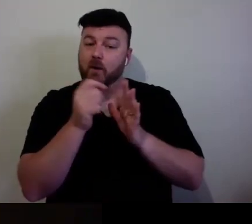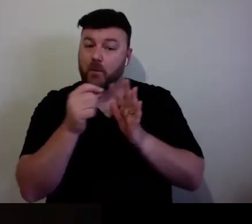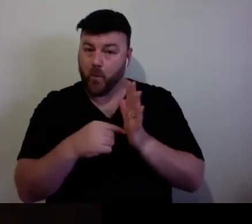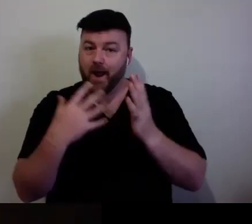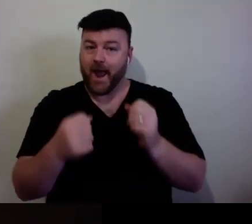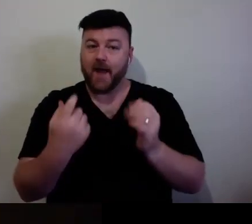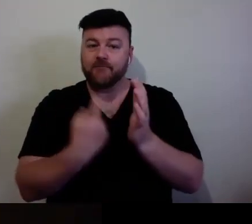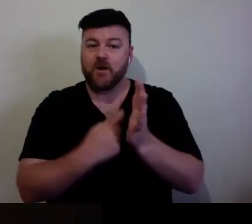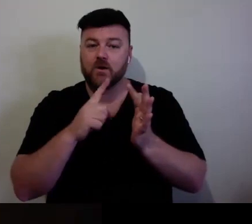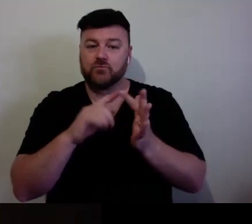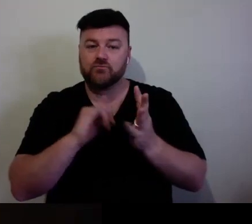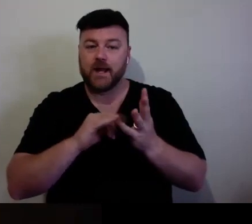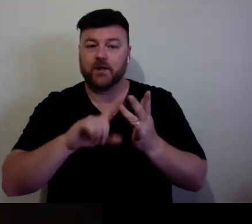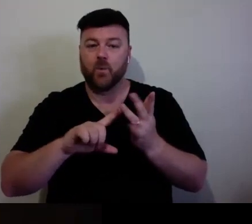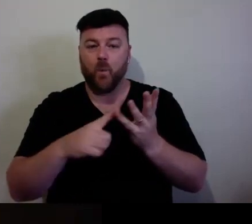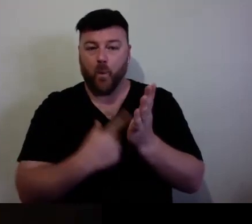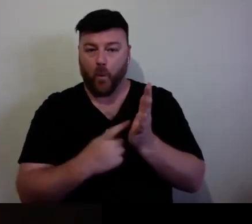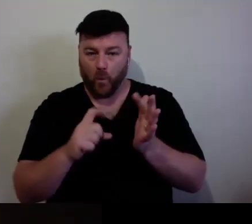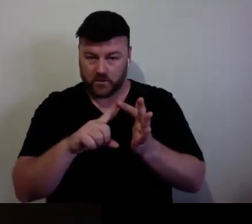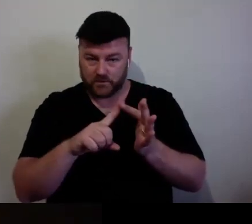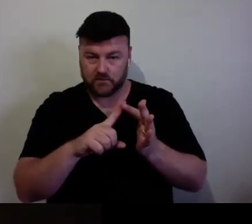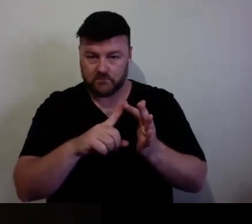helpful.